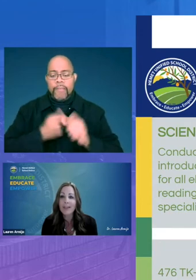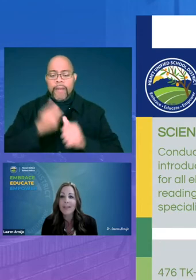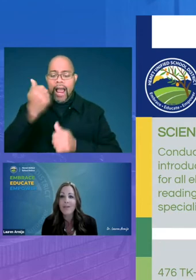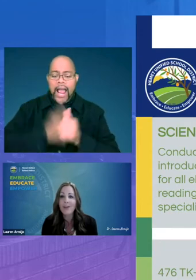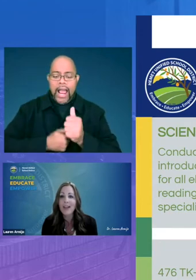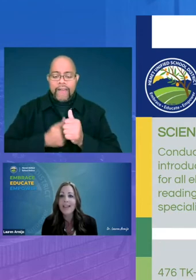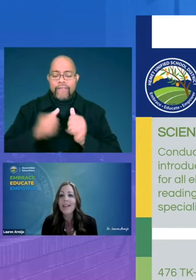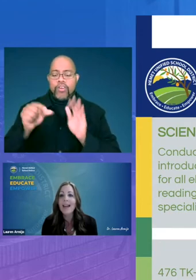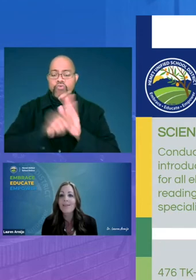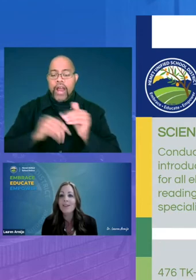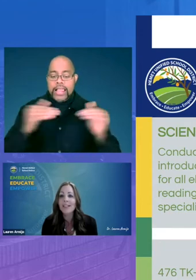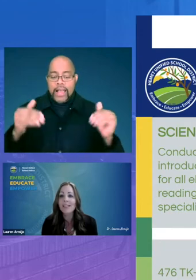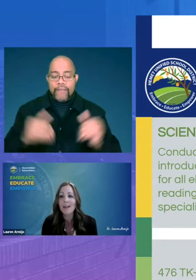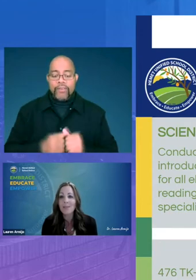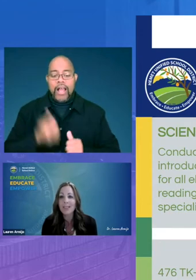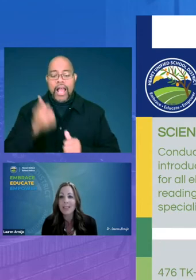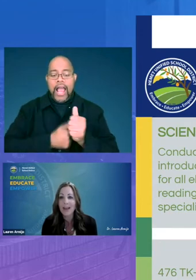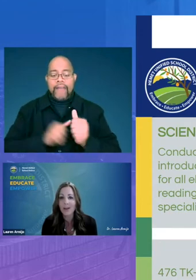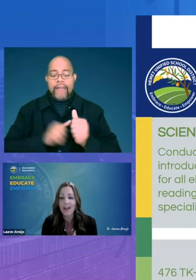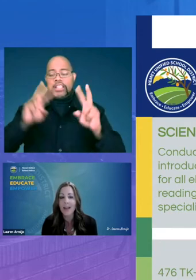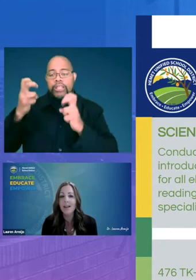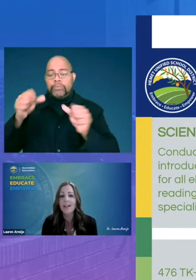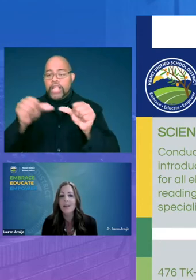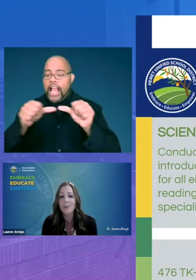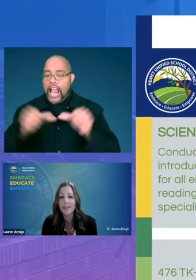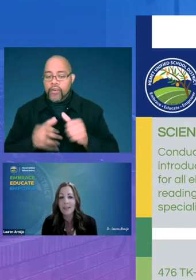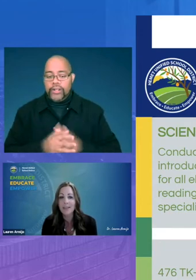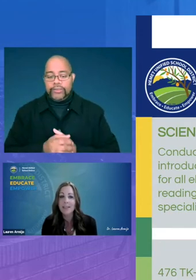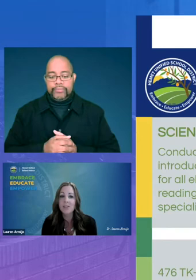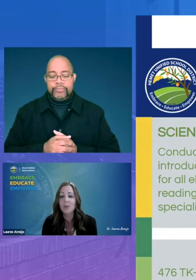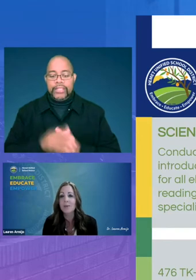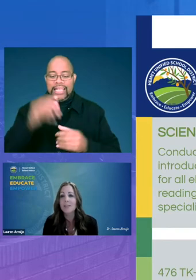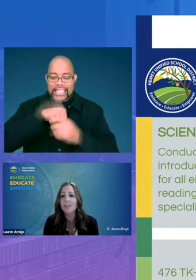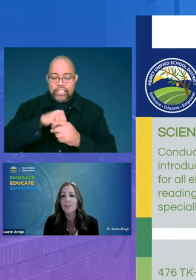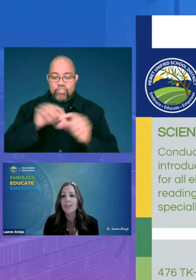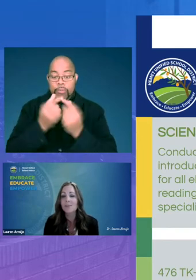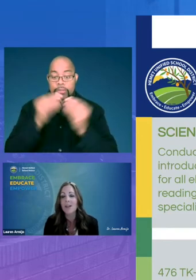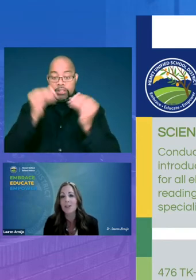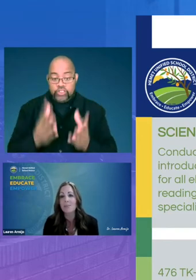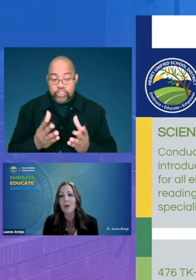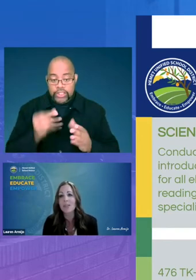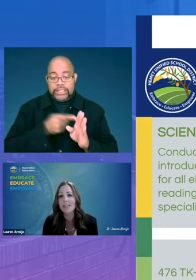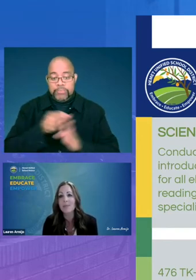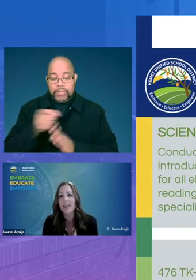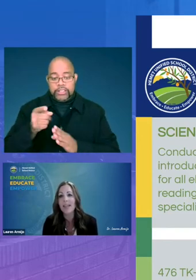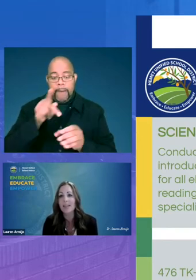level and every subject area within this group of teachers and specialists participating in the